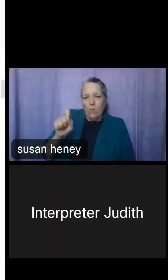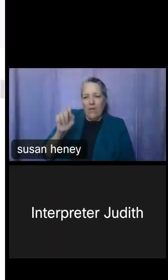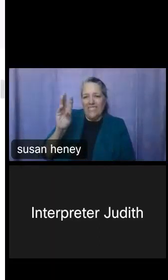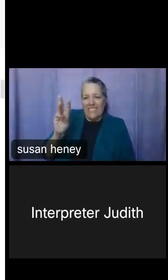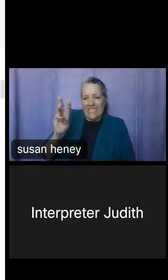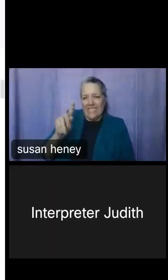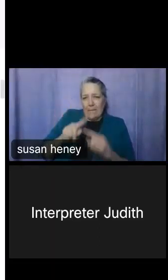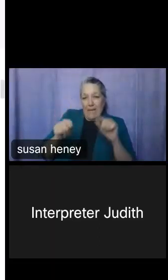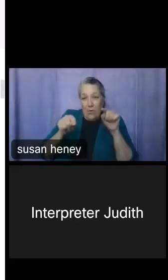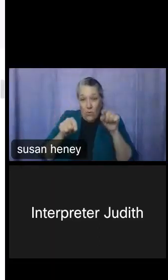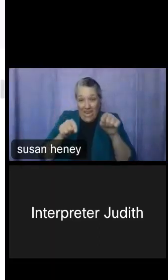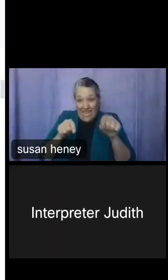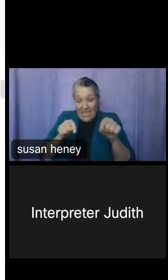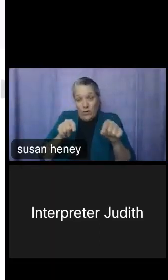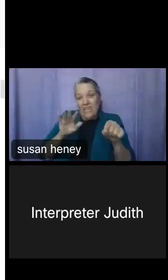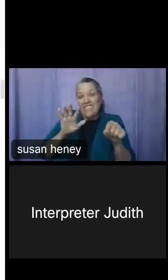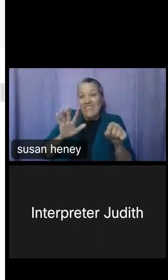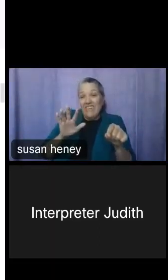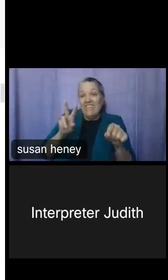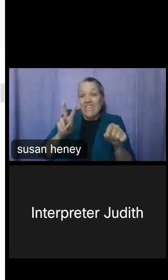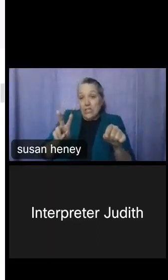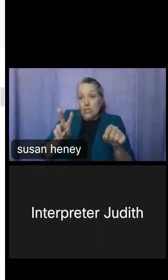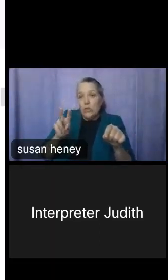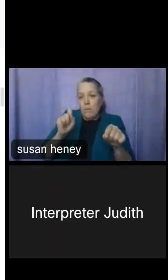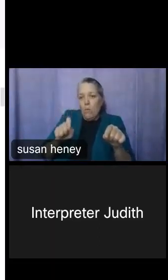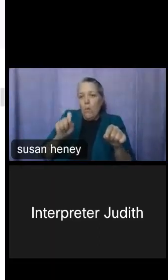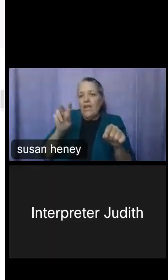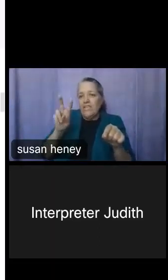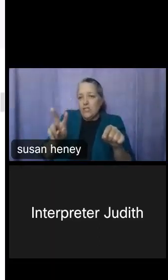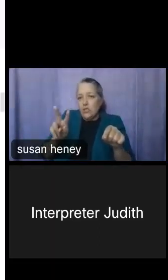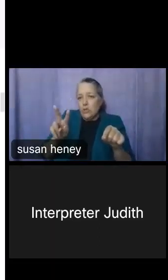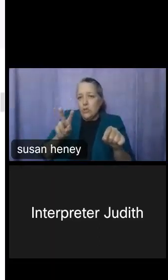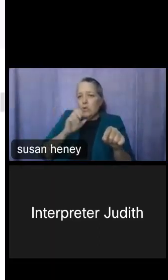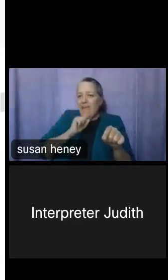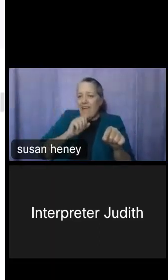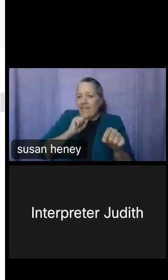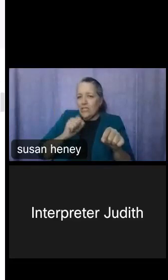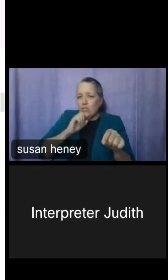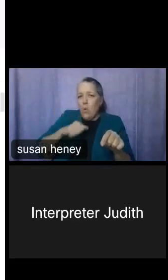particular neighborhood, it's 52.2, so we have an older population. And then based on